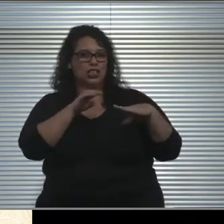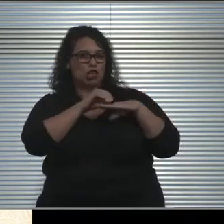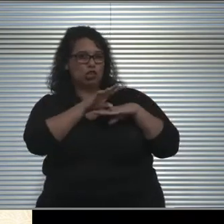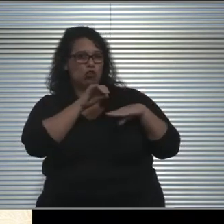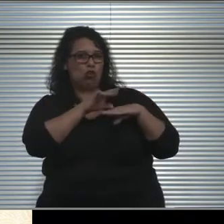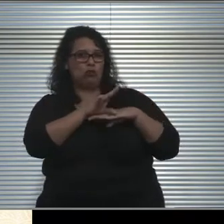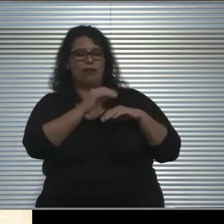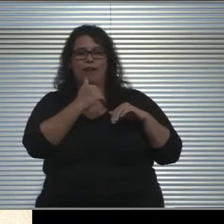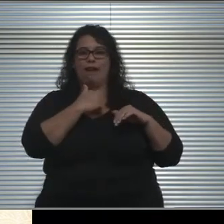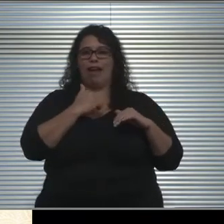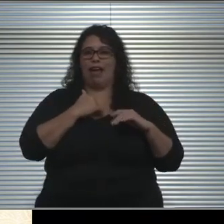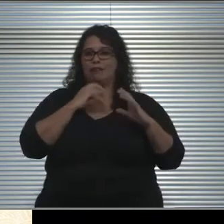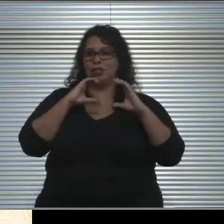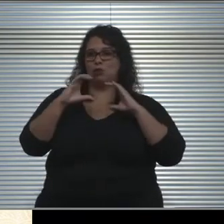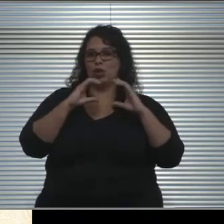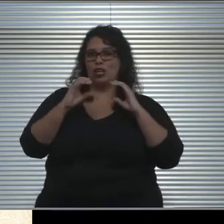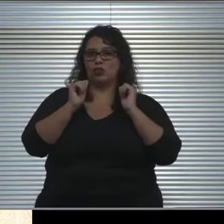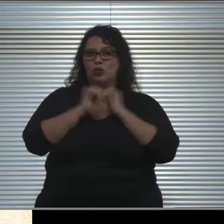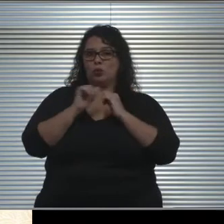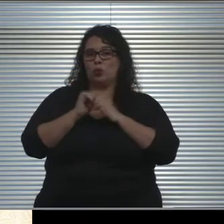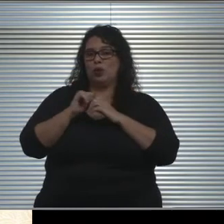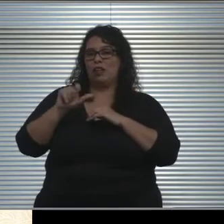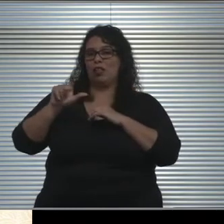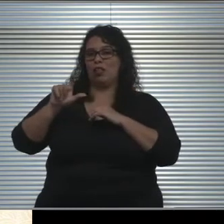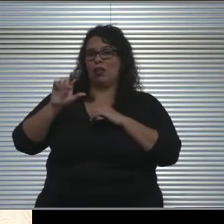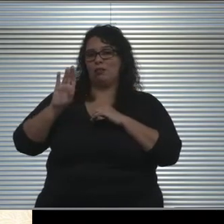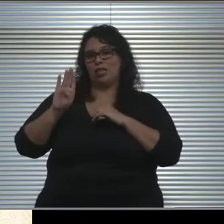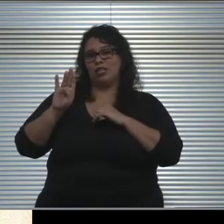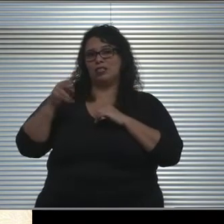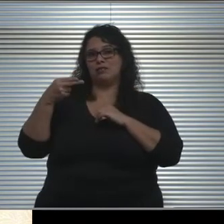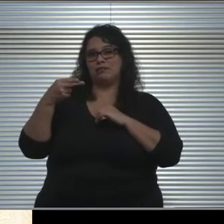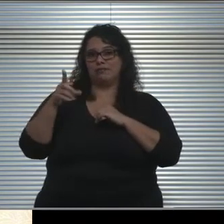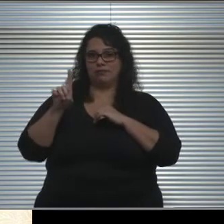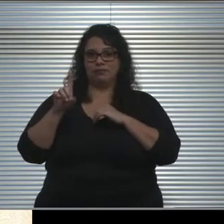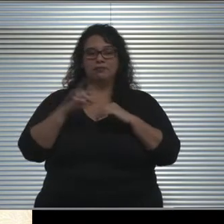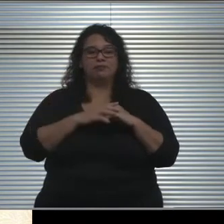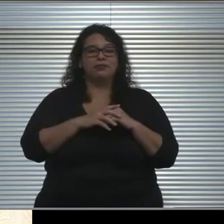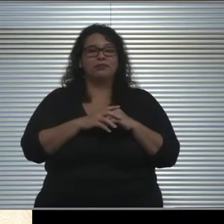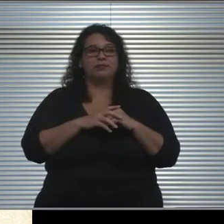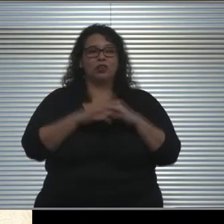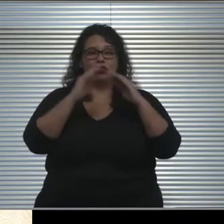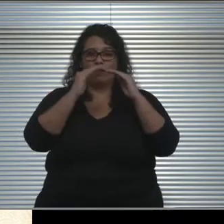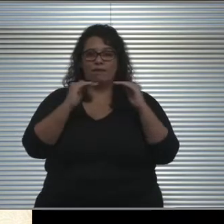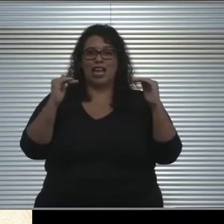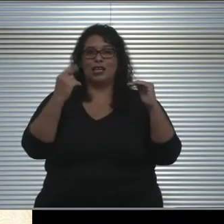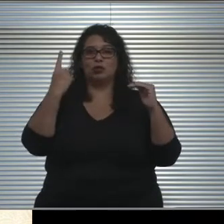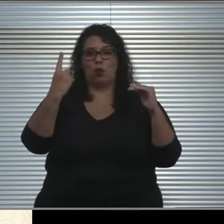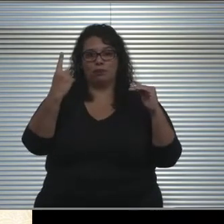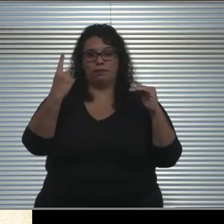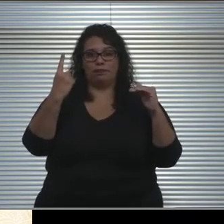with our public health officials. So Phase I, and when I say pilot,